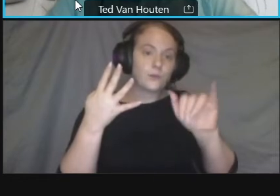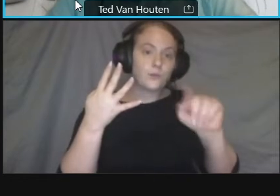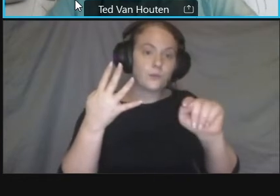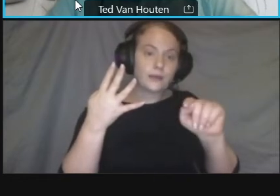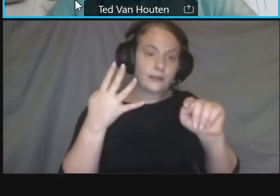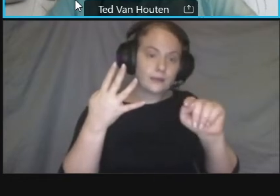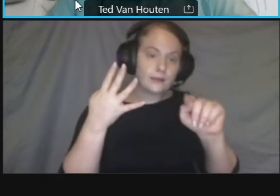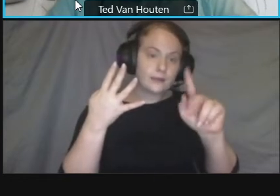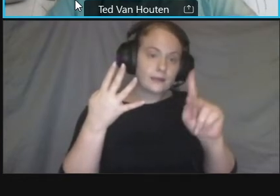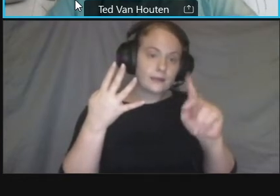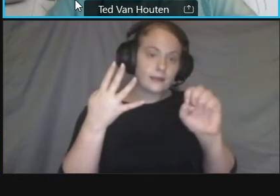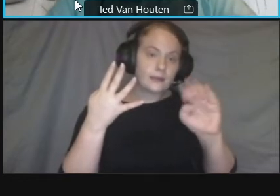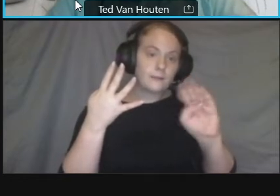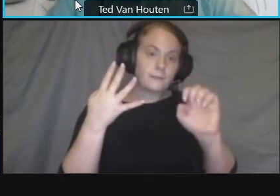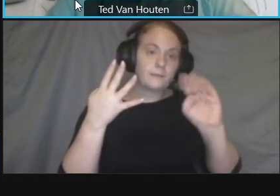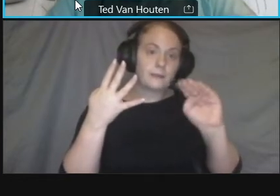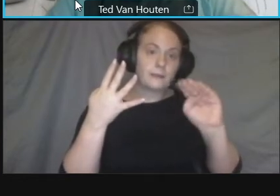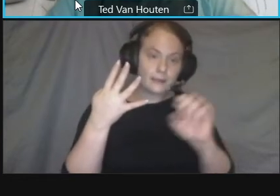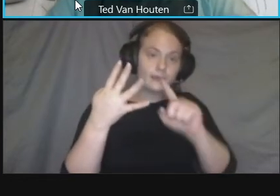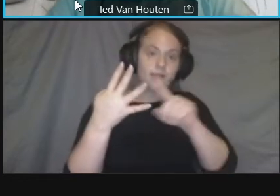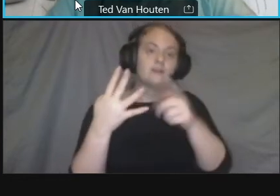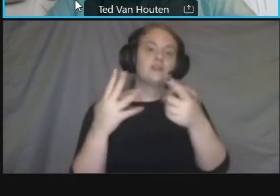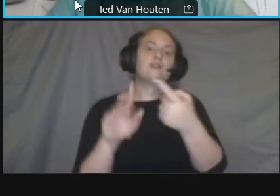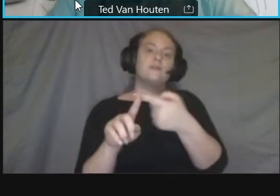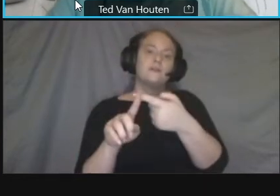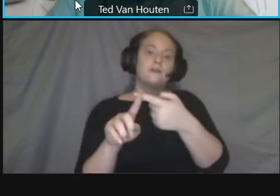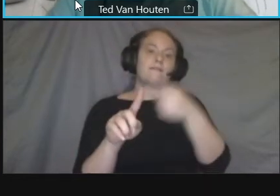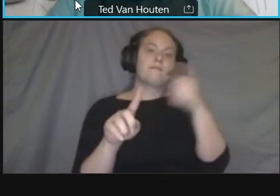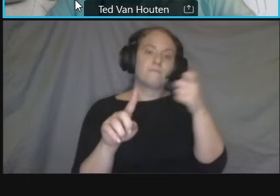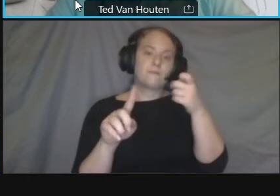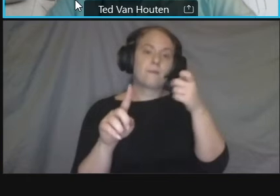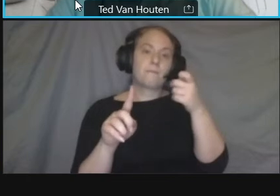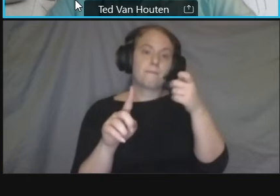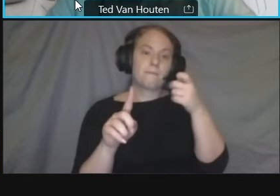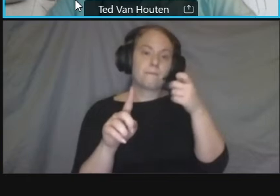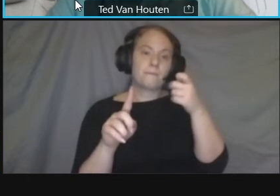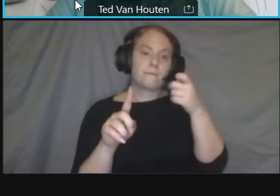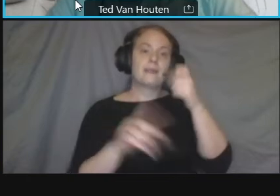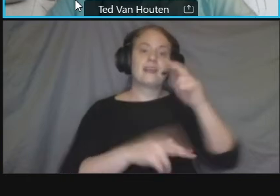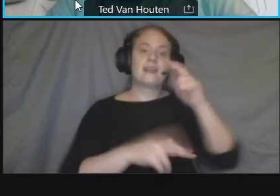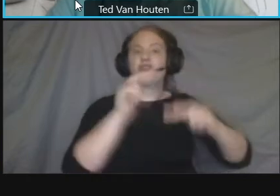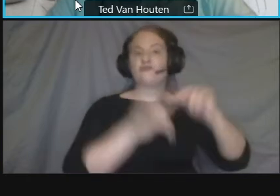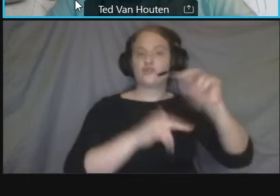um also joining us are jim kendrick and peyton manning um from tina boyd associates and adrian